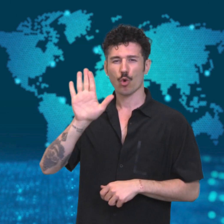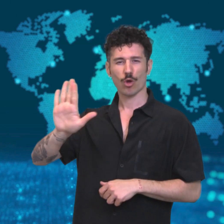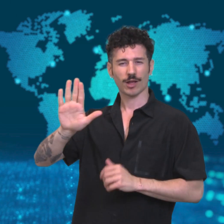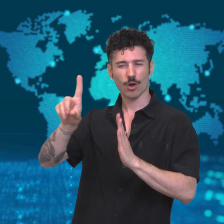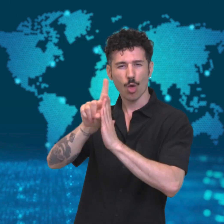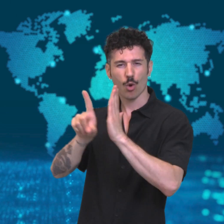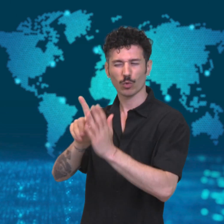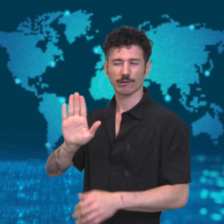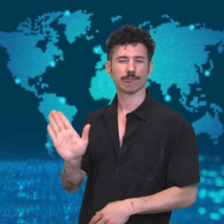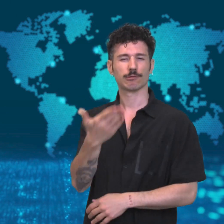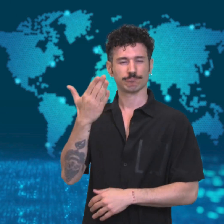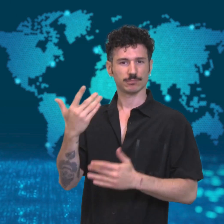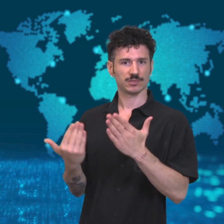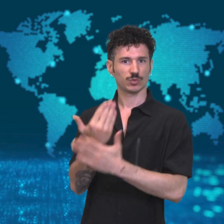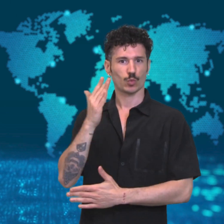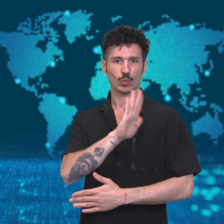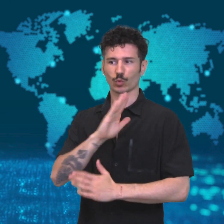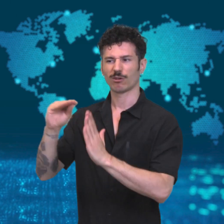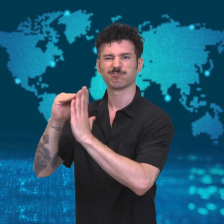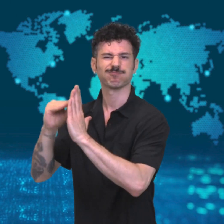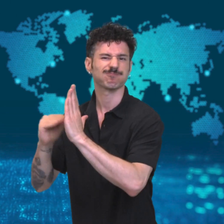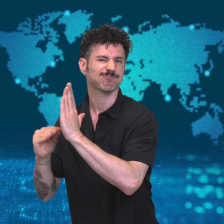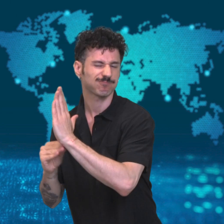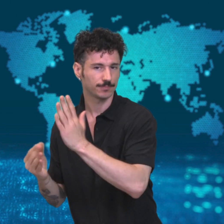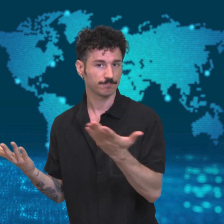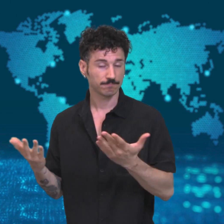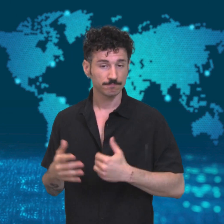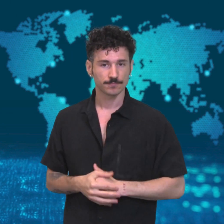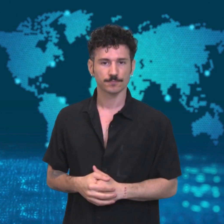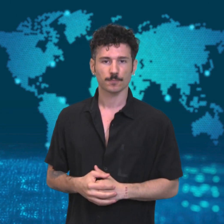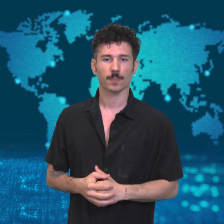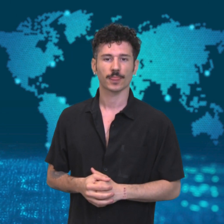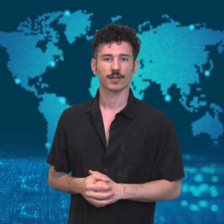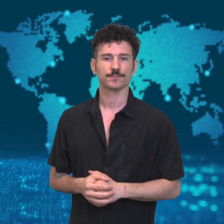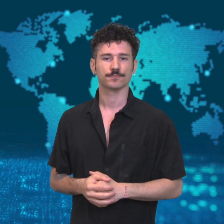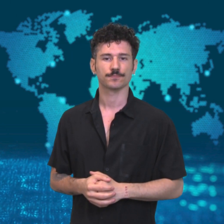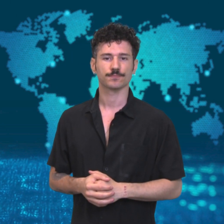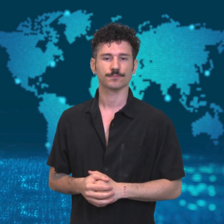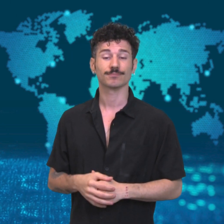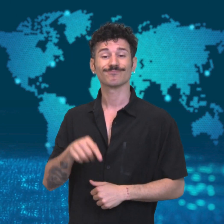bypass Hong Kong’s legislature.